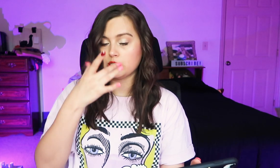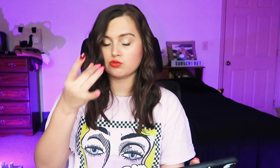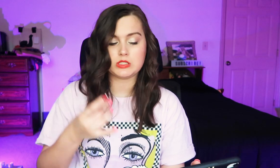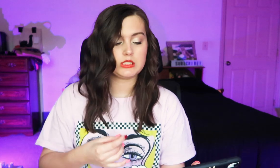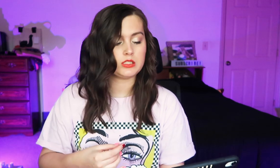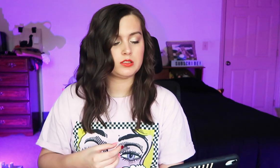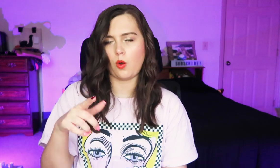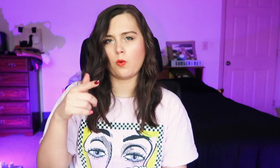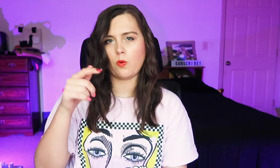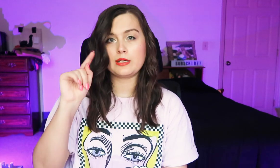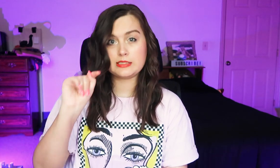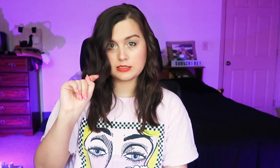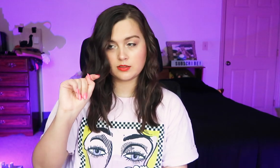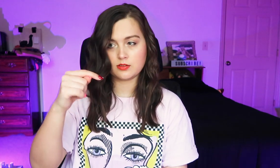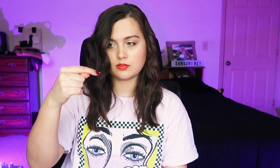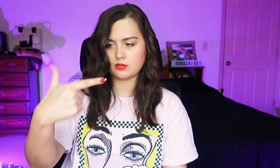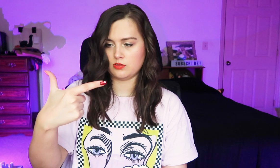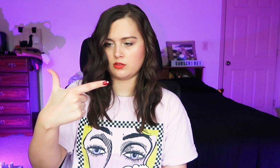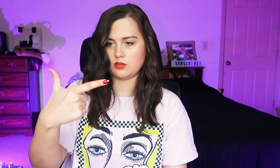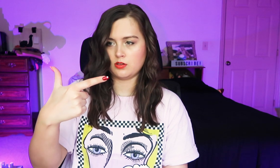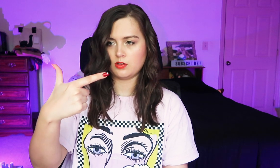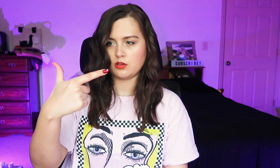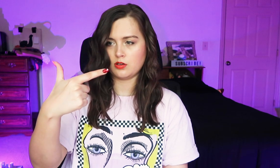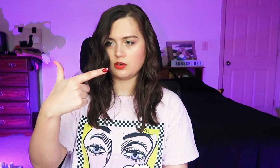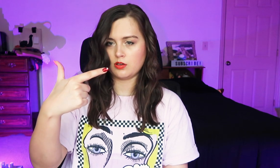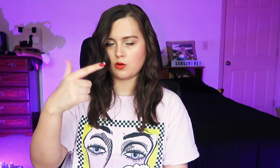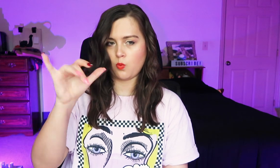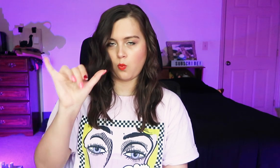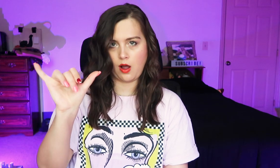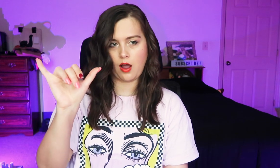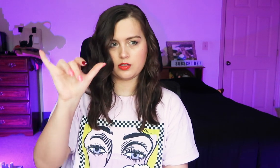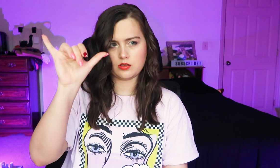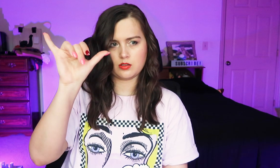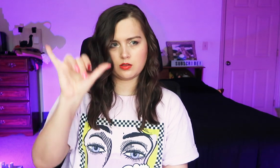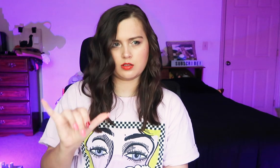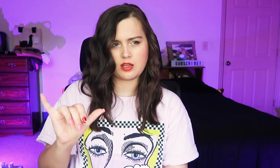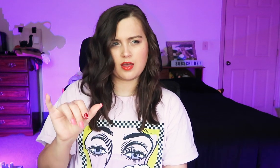Interesting. T. Y.